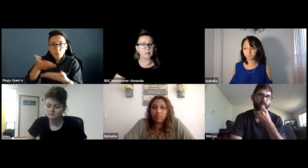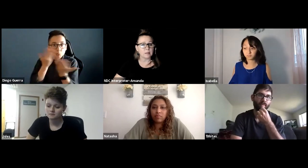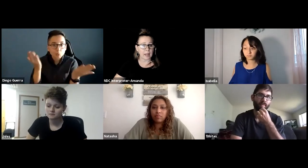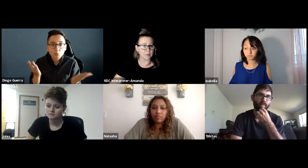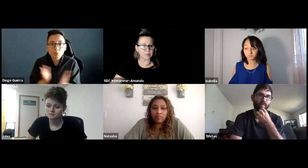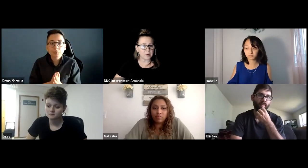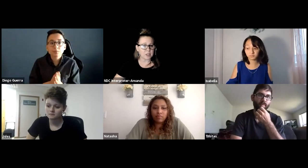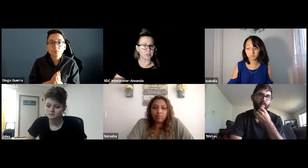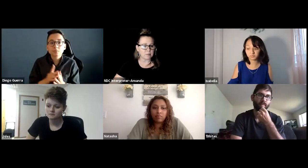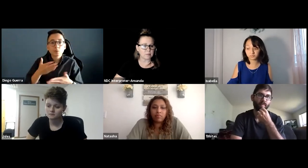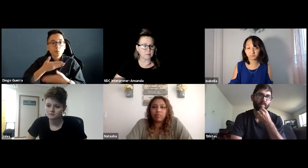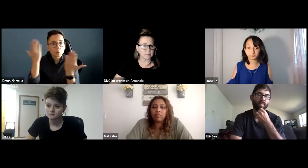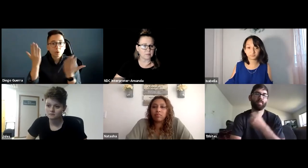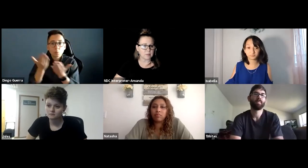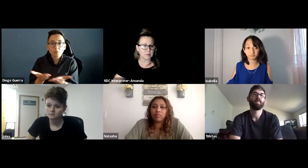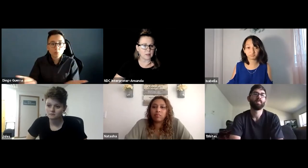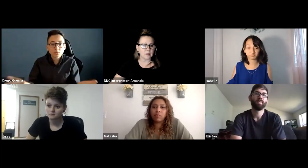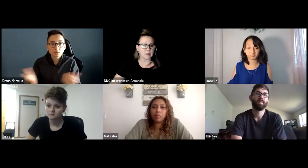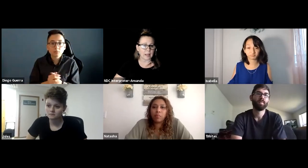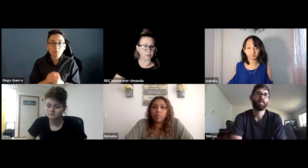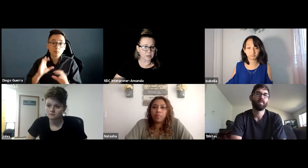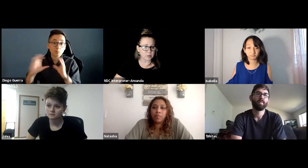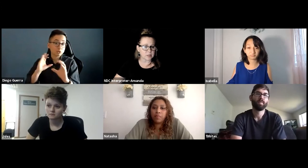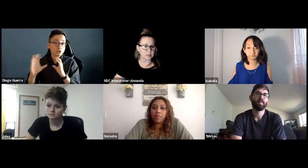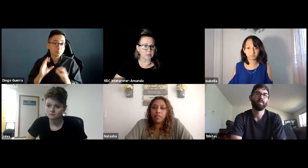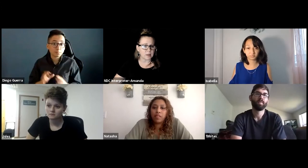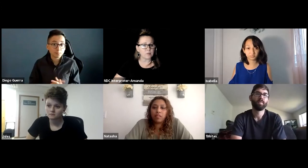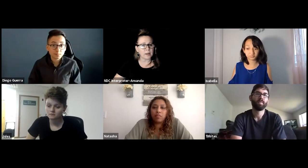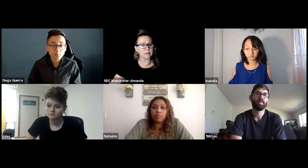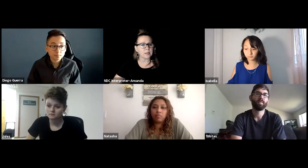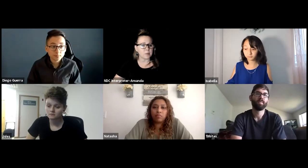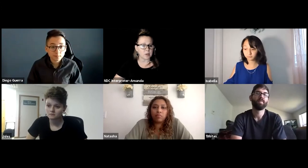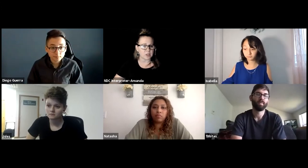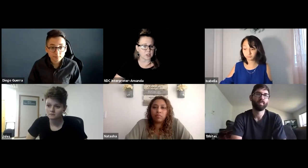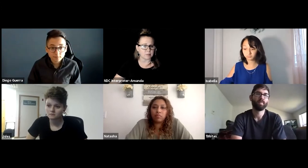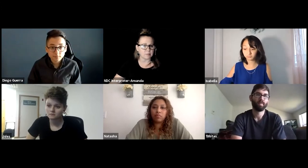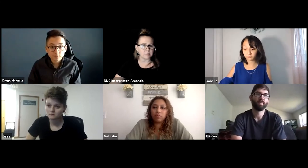lack of information, lack of resources, and finally, communication.